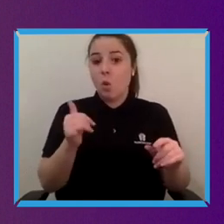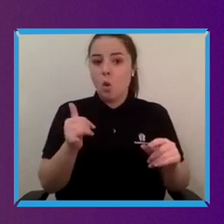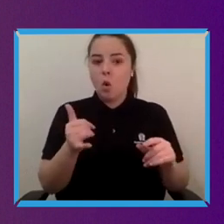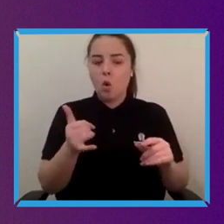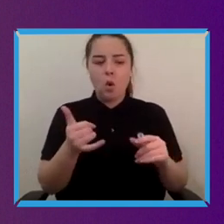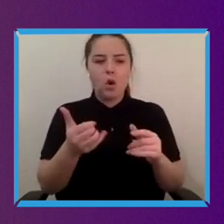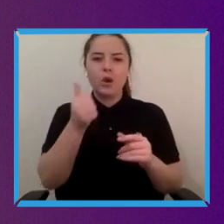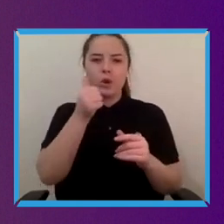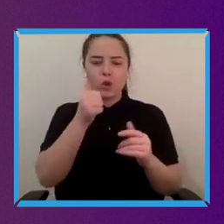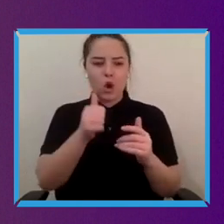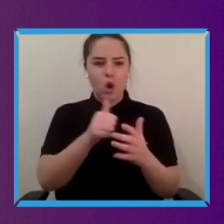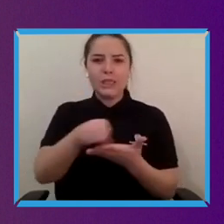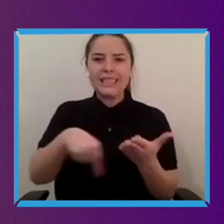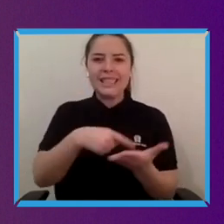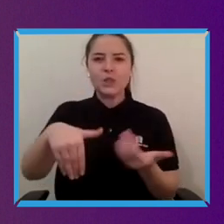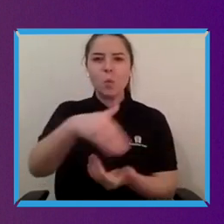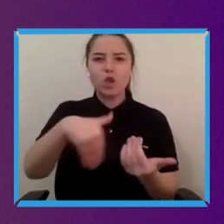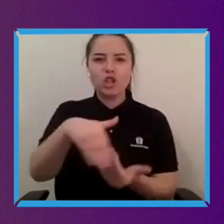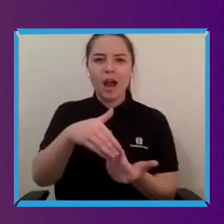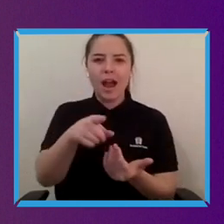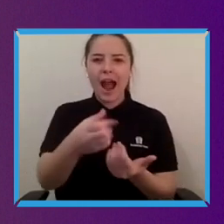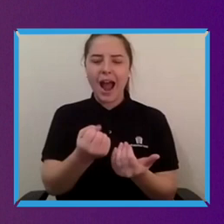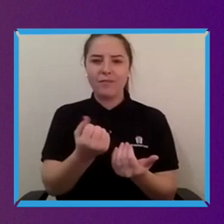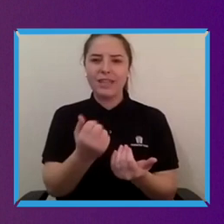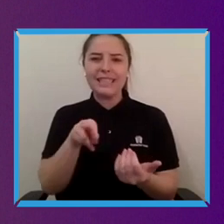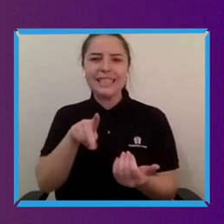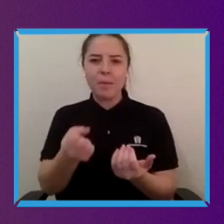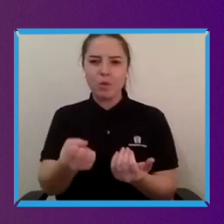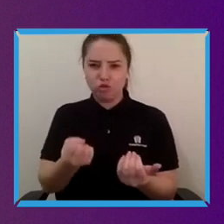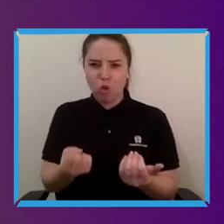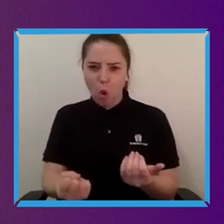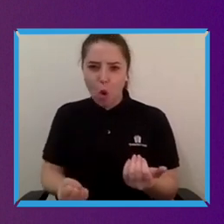was designed originally for disability. Curb cuts all these things so